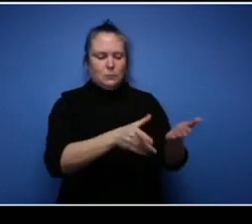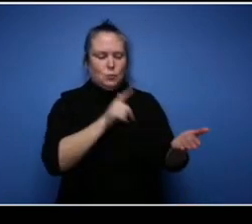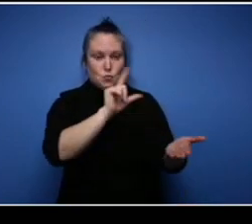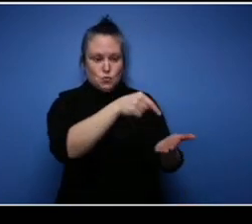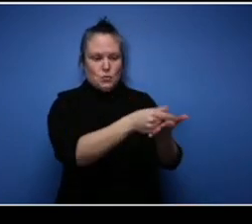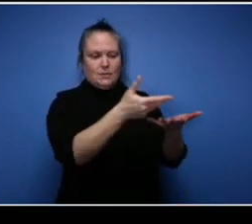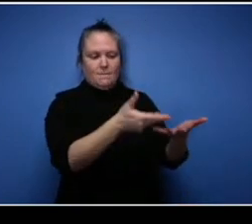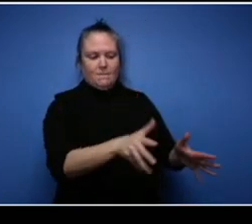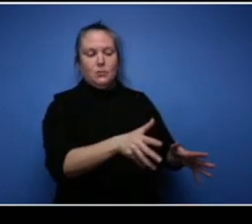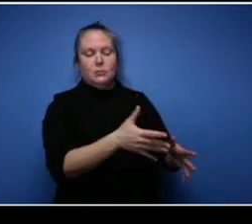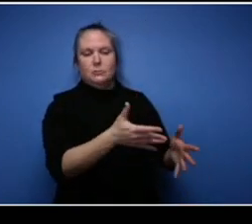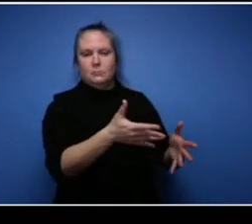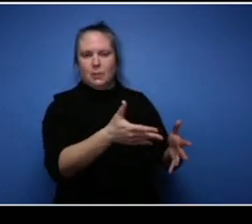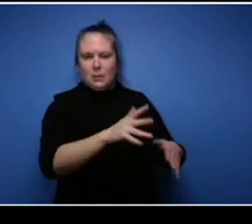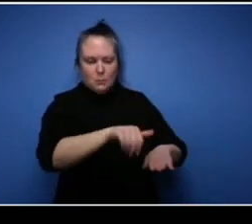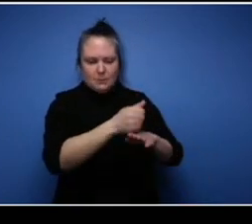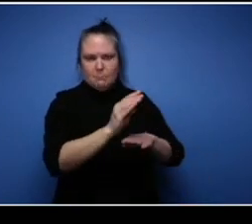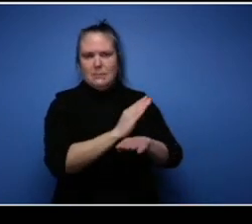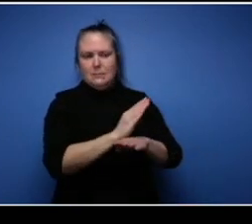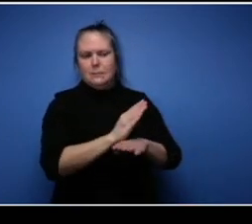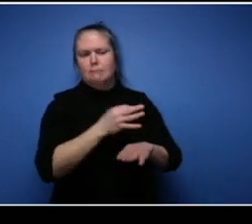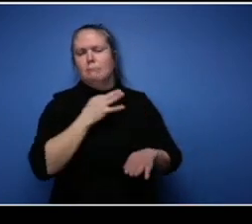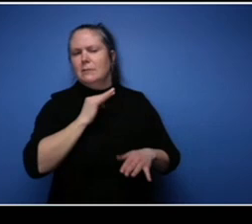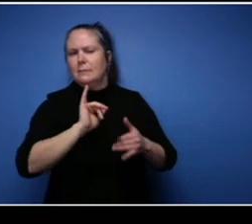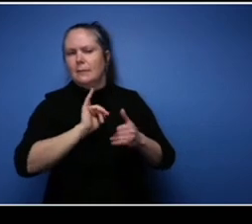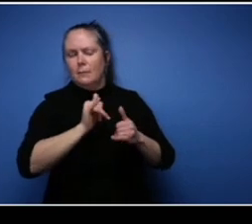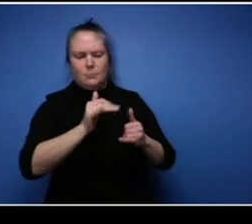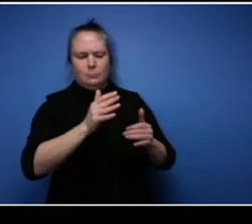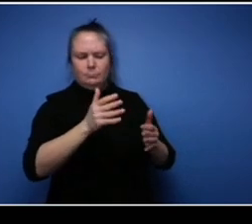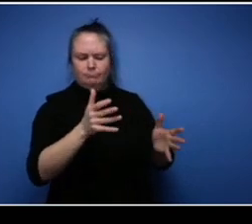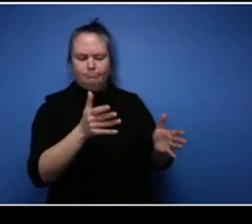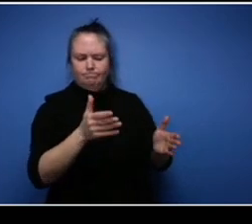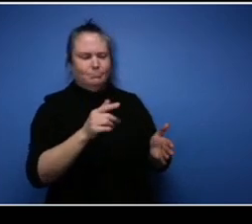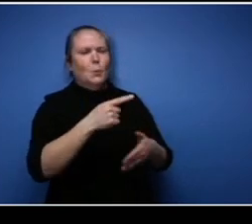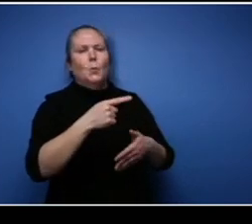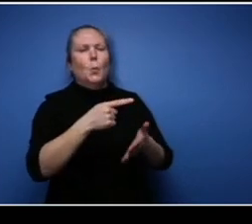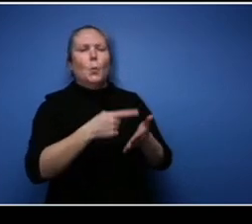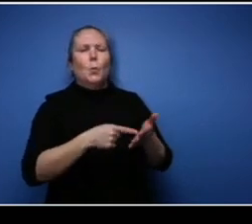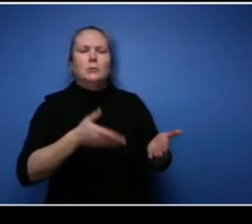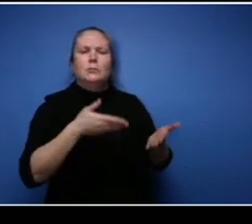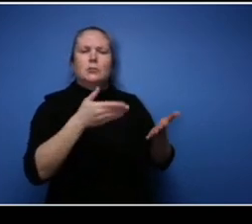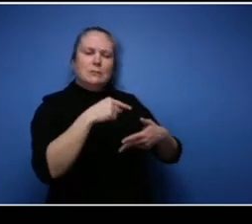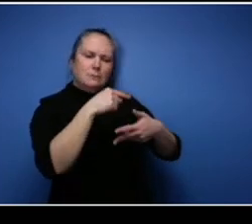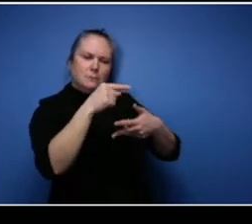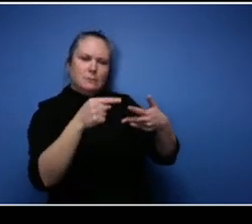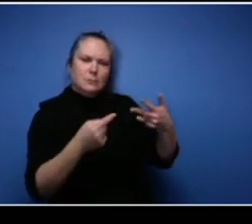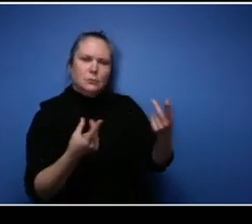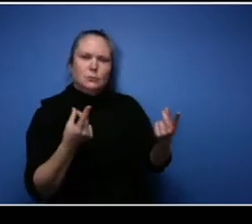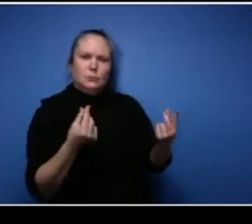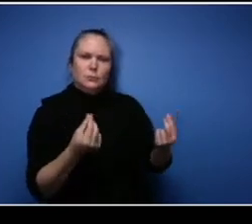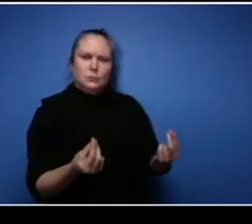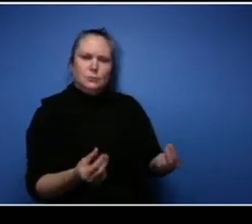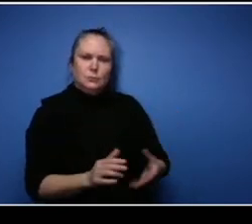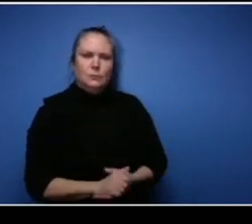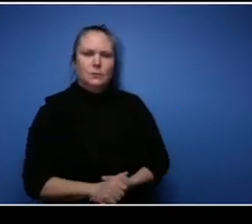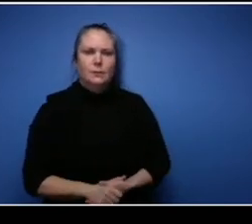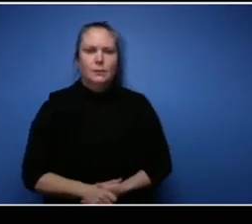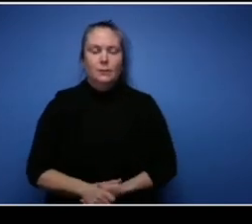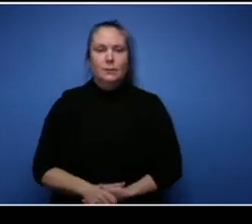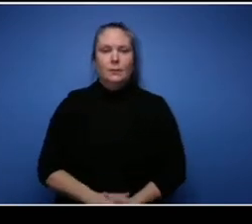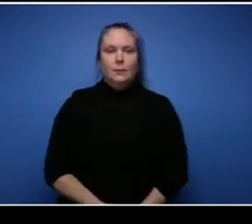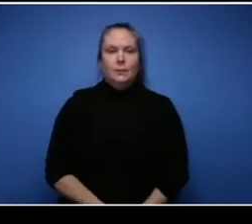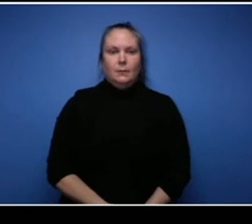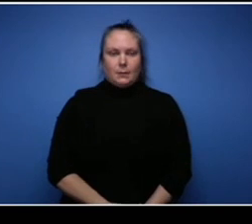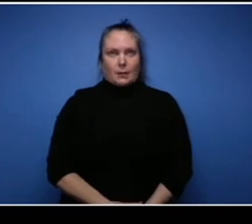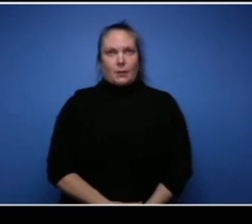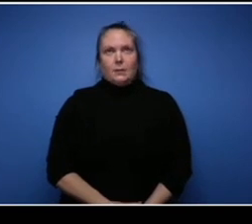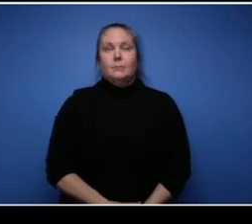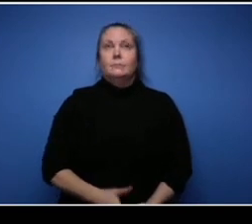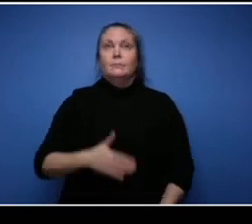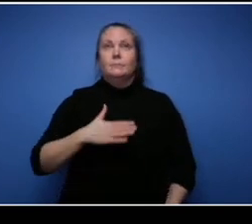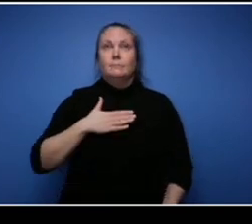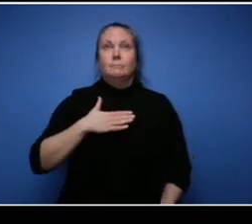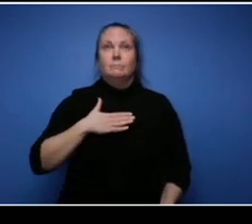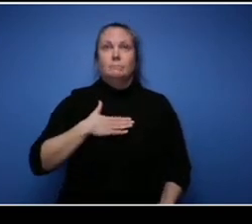achieve that? I would give NSCC alumni the advice I would give if you want to start your